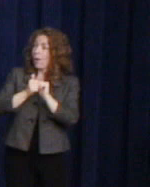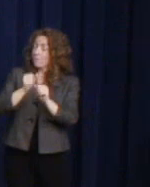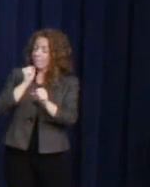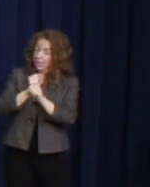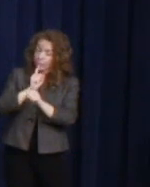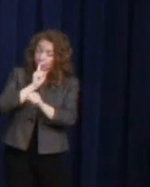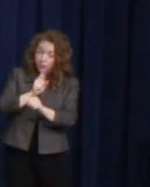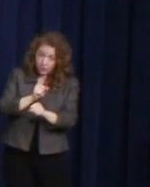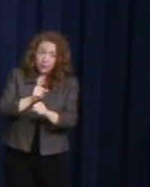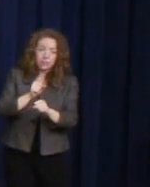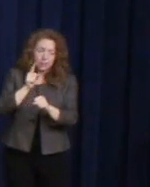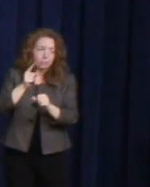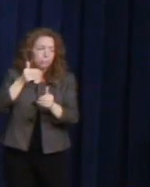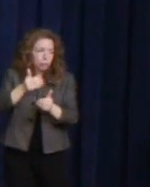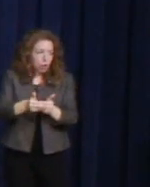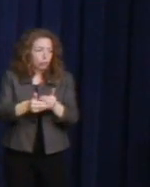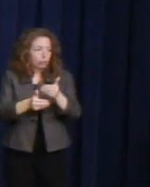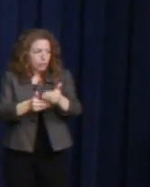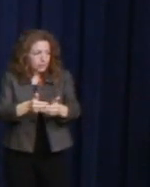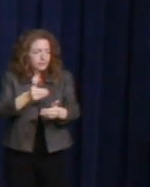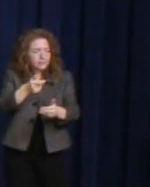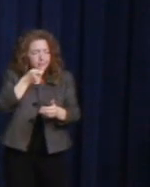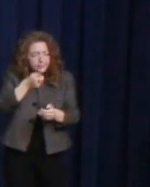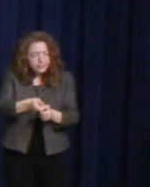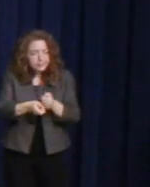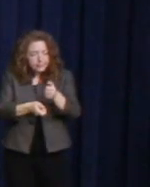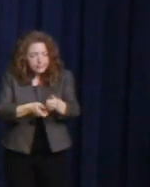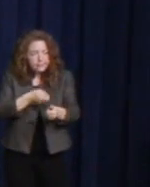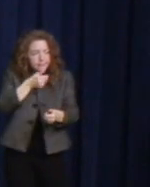than just words on a page.